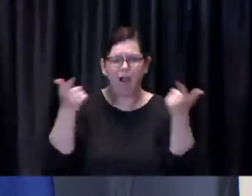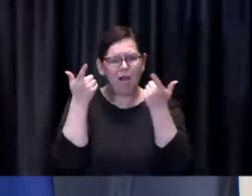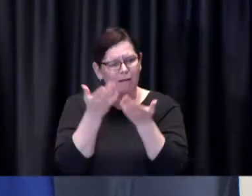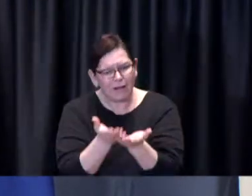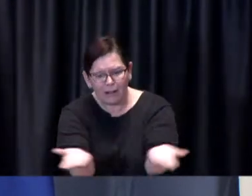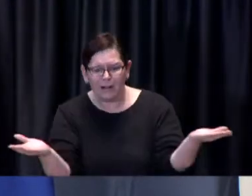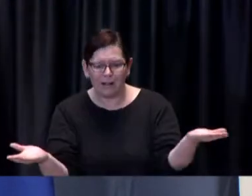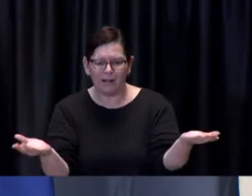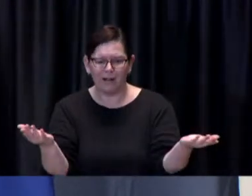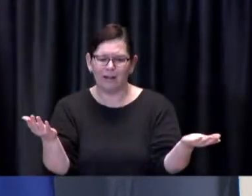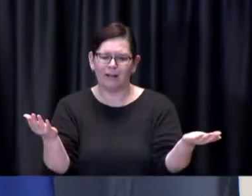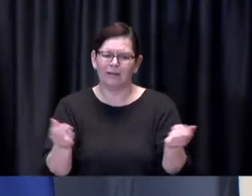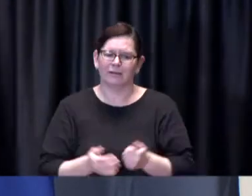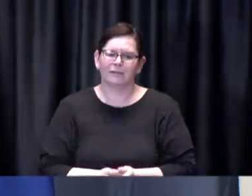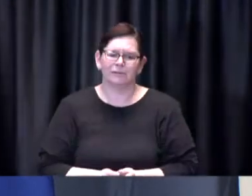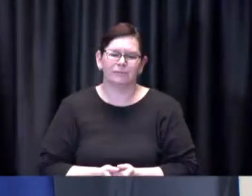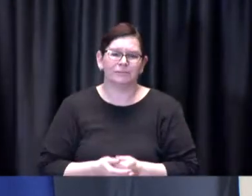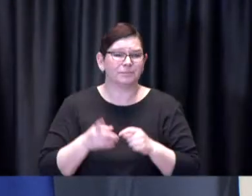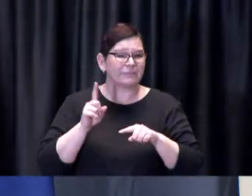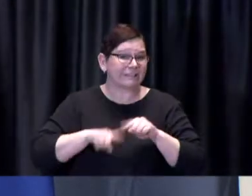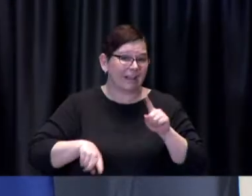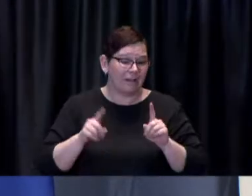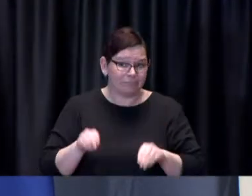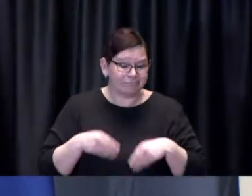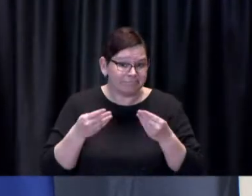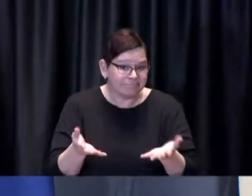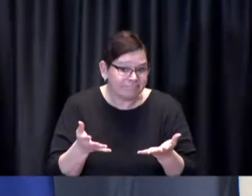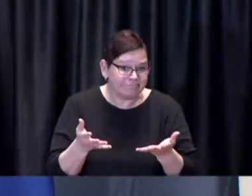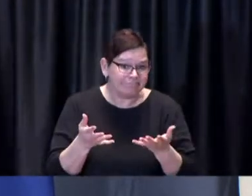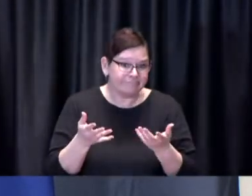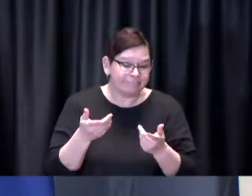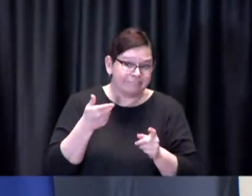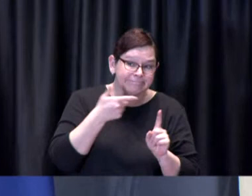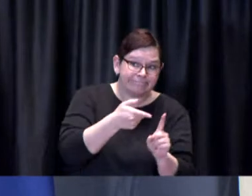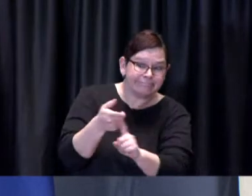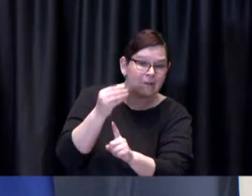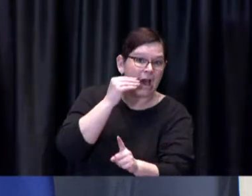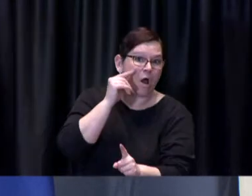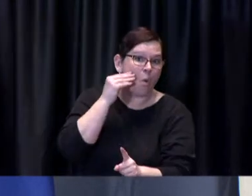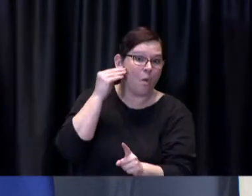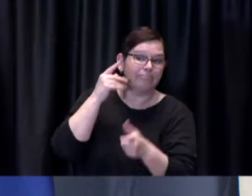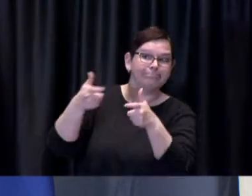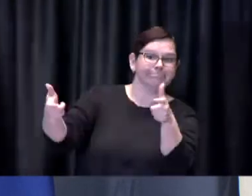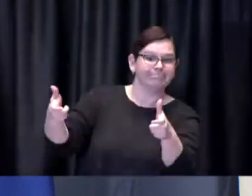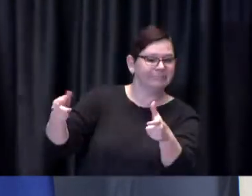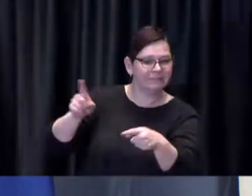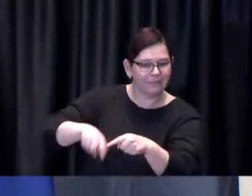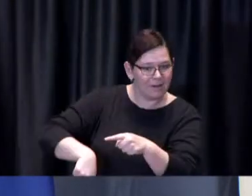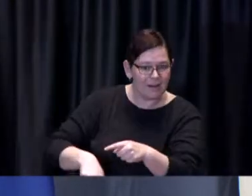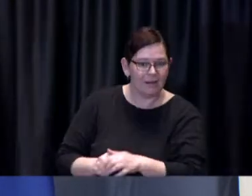for those who can make it to a clinic as we continue to undertake the largest vaccination effort in the City's history.